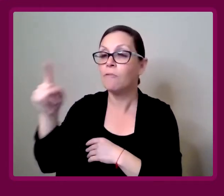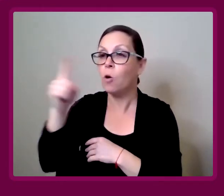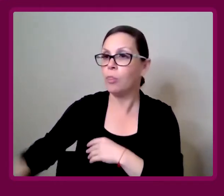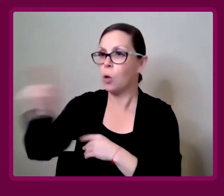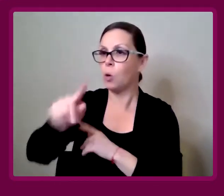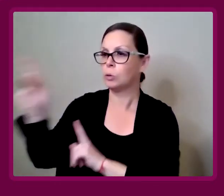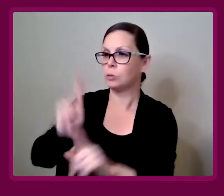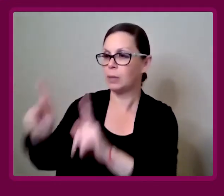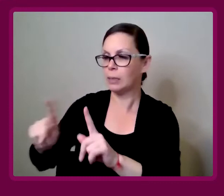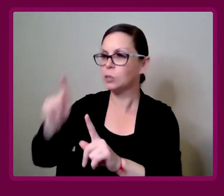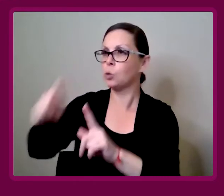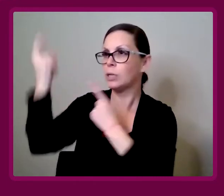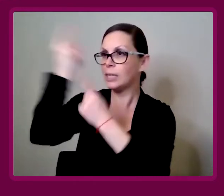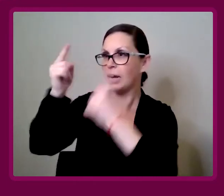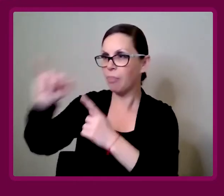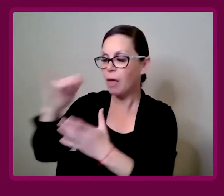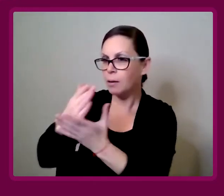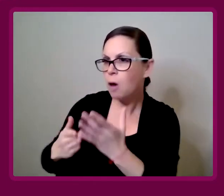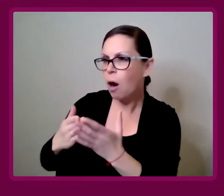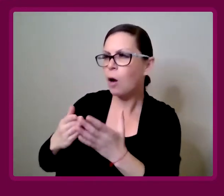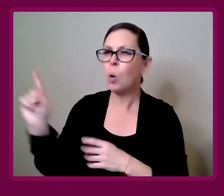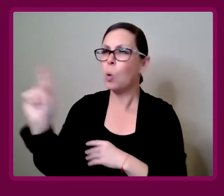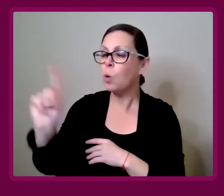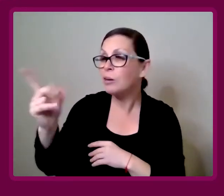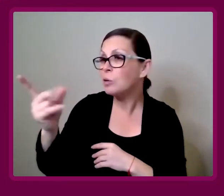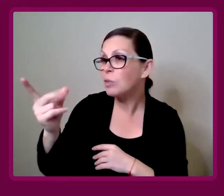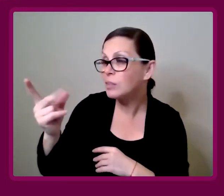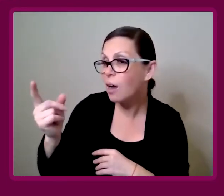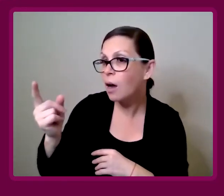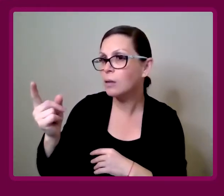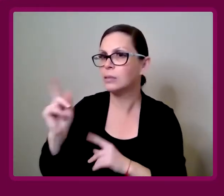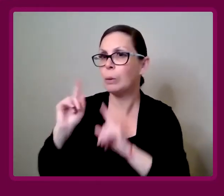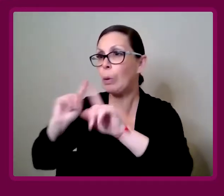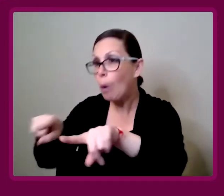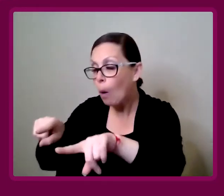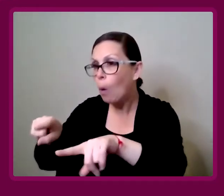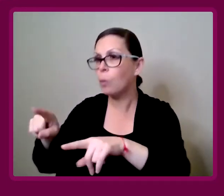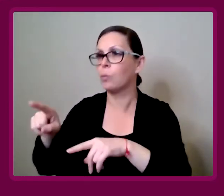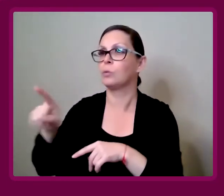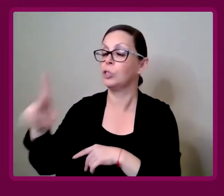people. Then considering that as an aspect of, "Okay, well where do the dogs go?